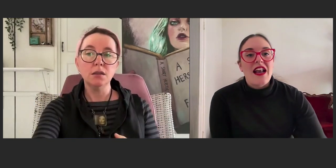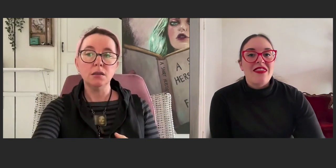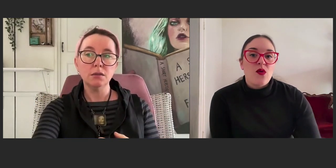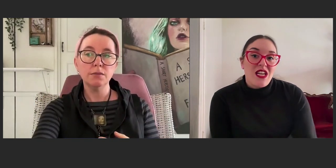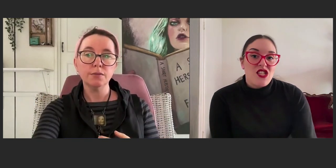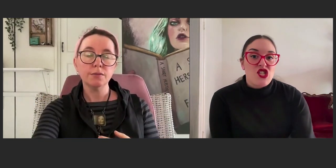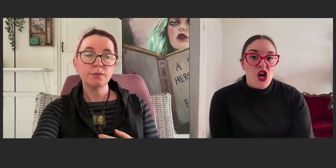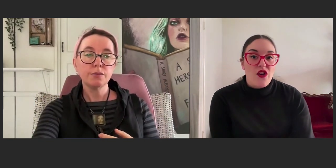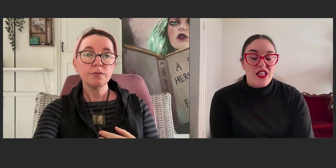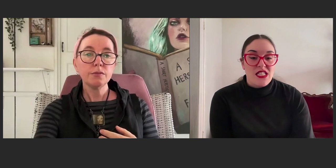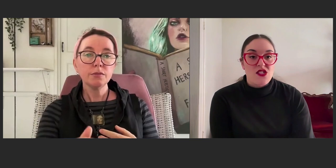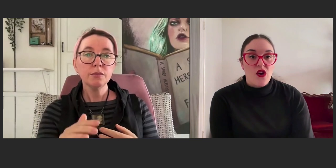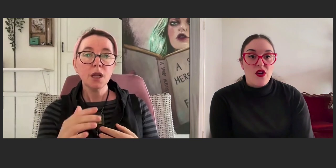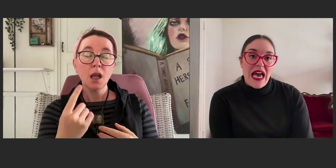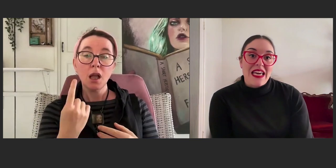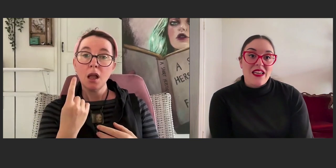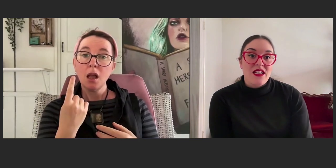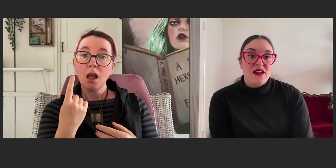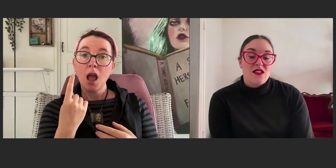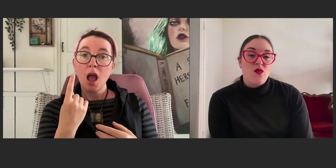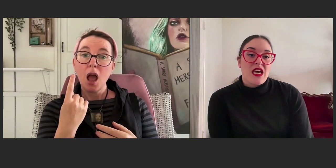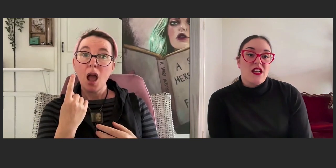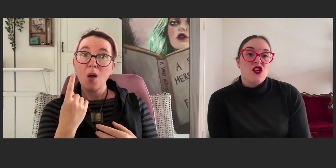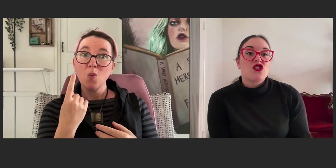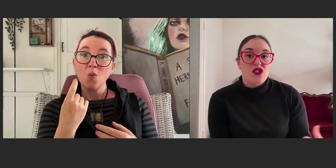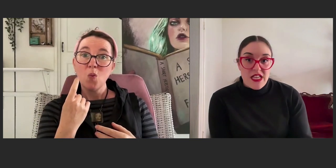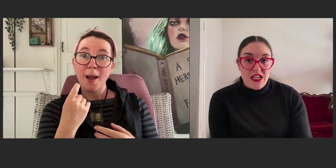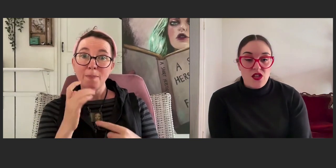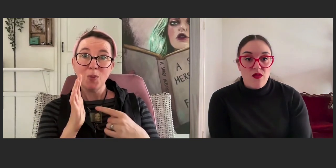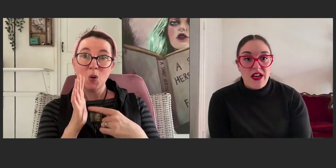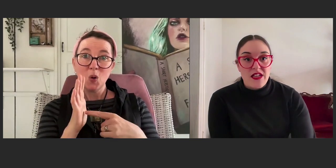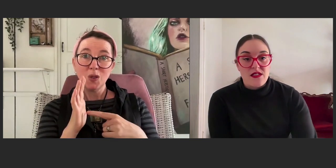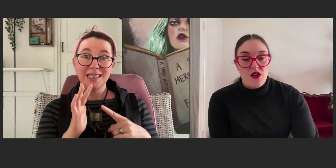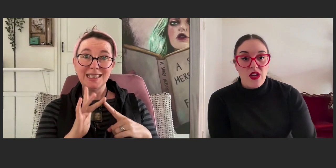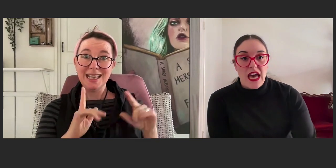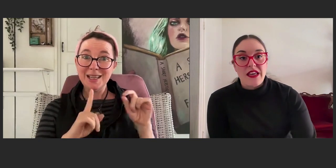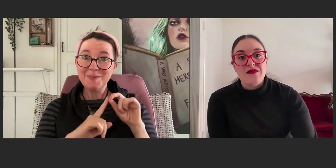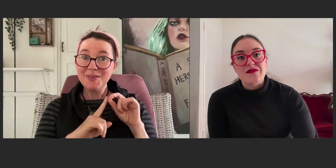And I think we need to show that that's not okay, so we can teach the reader that it's not okay.